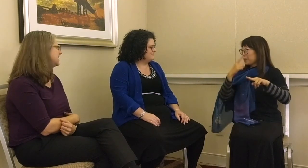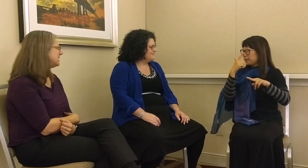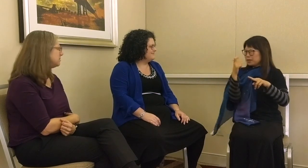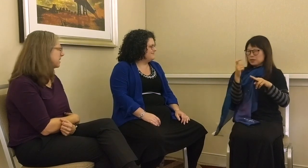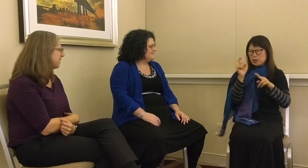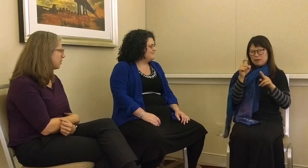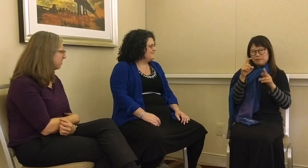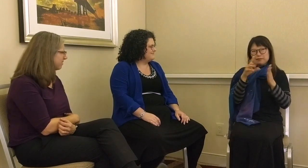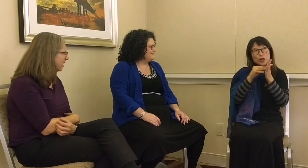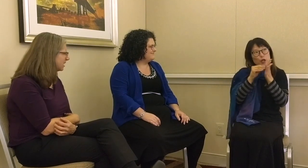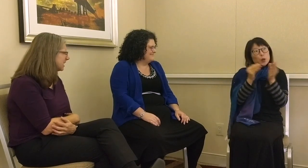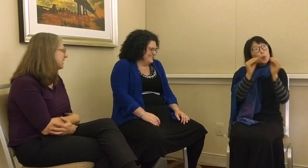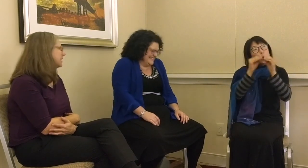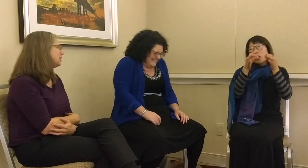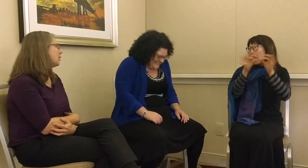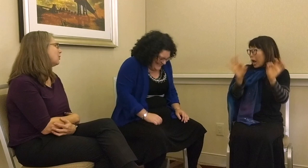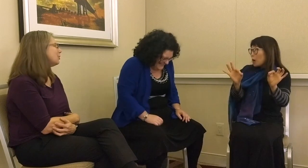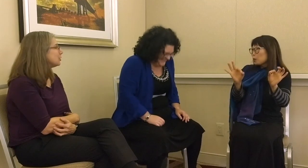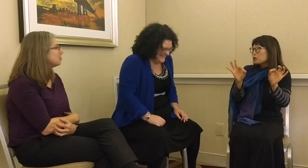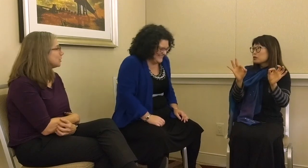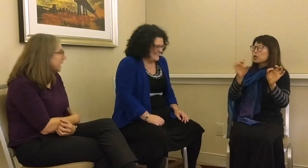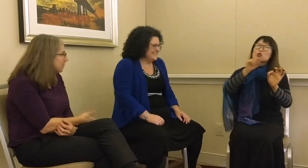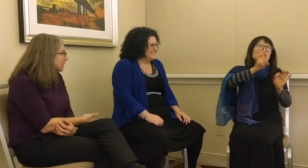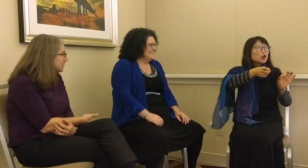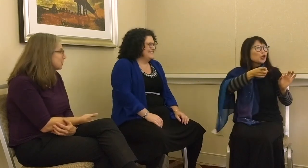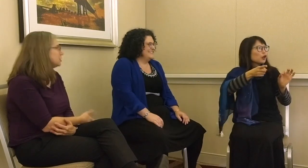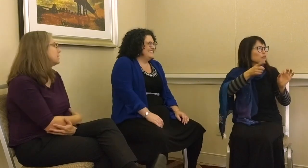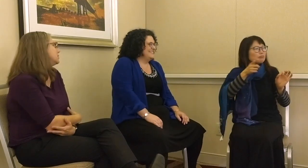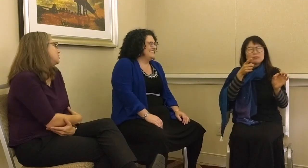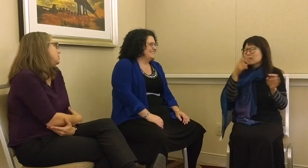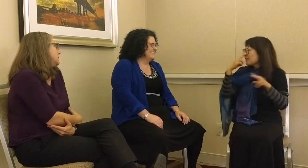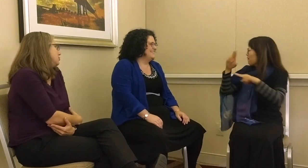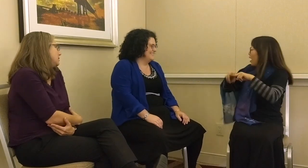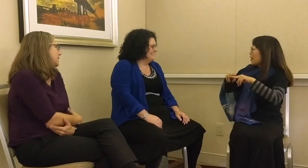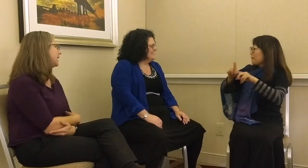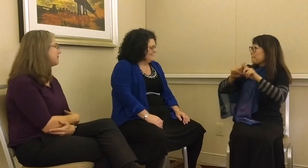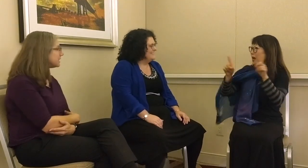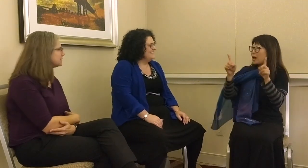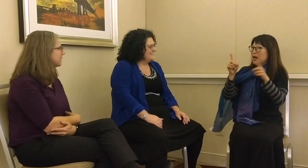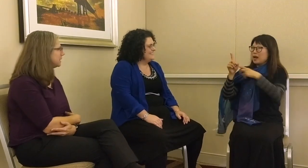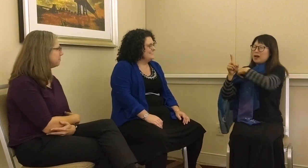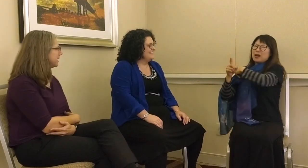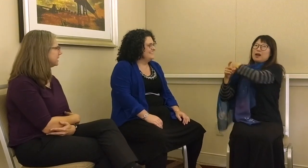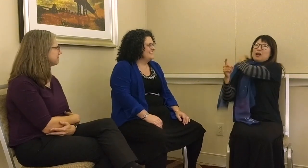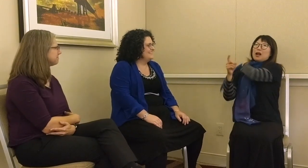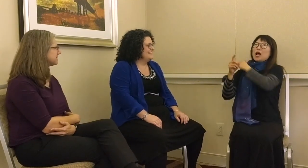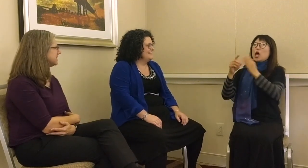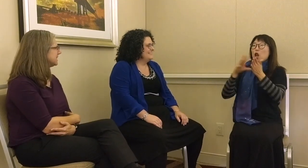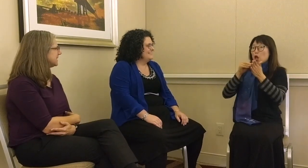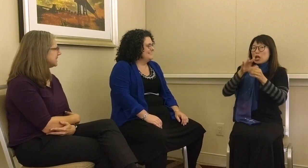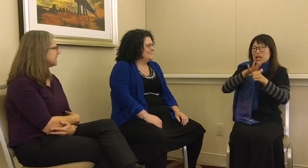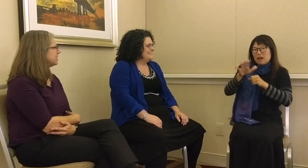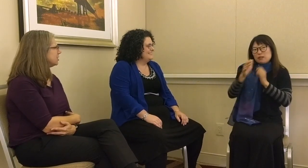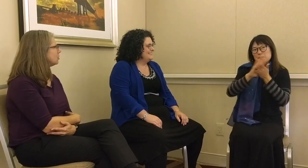seem like they were having fun. Learn more language is interesting and that’s fun but